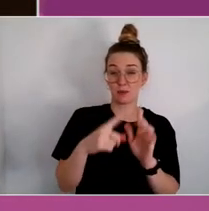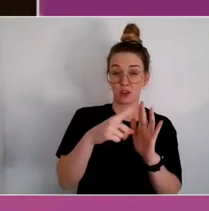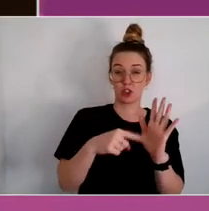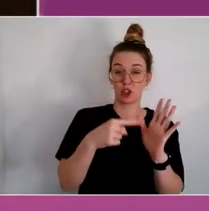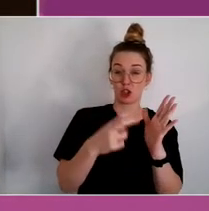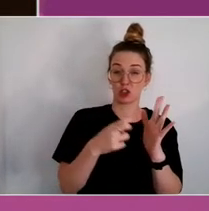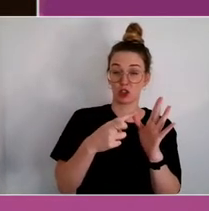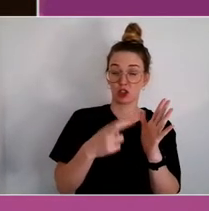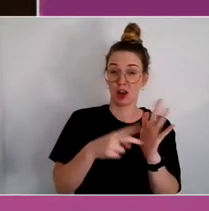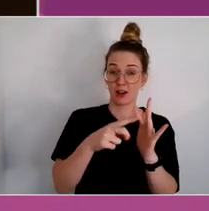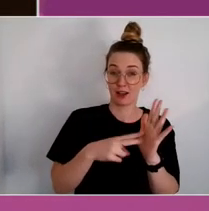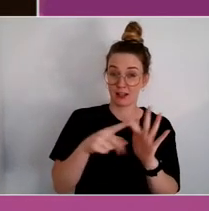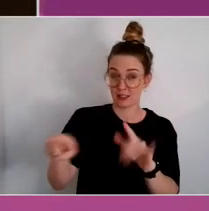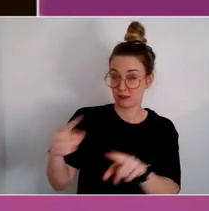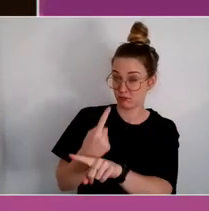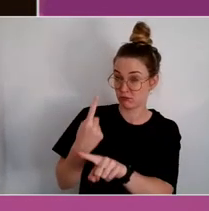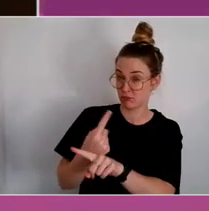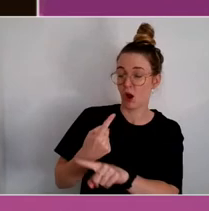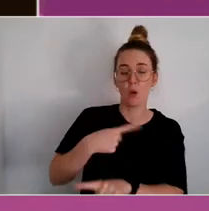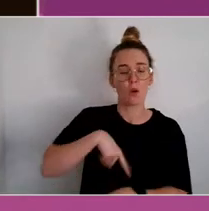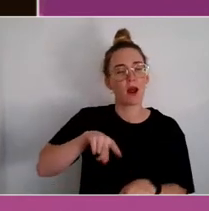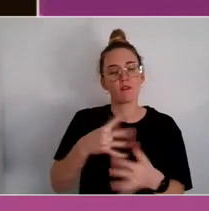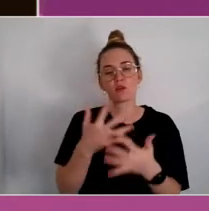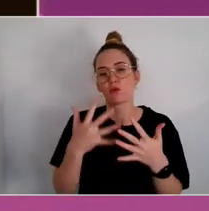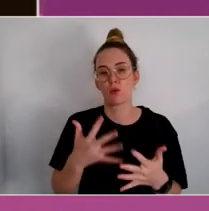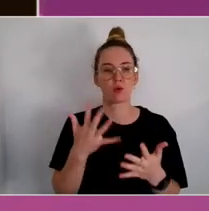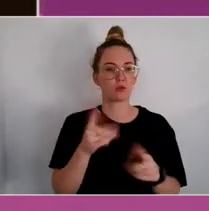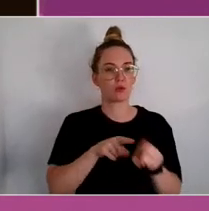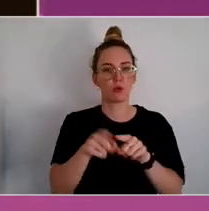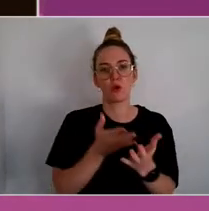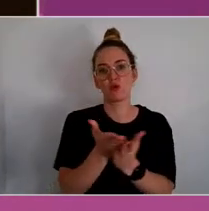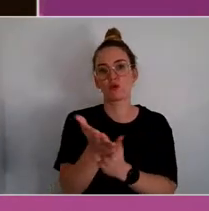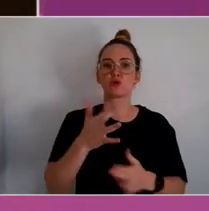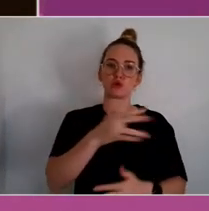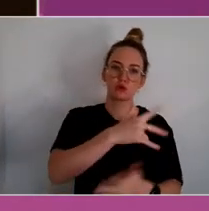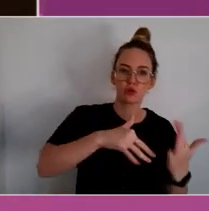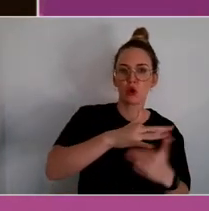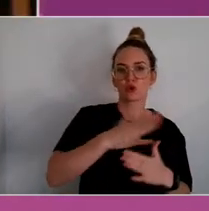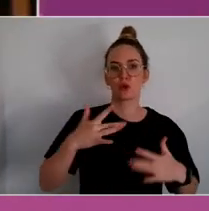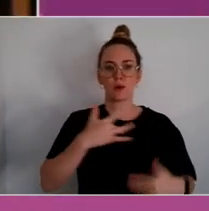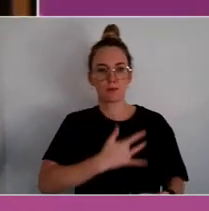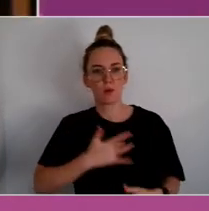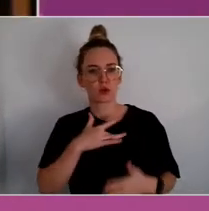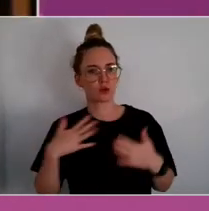learn from social and emotional wellbeing frameworks, if we want to look for a place to start.